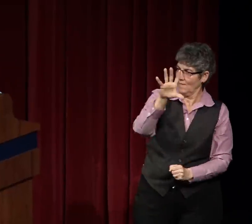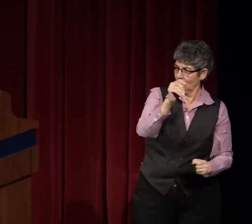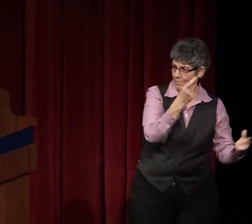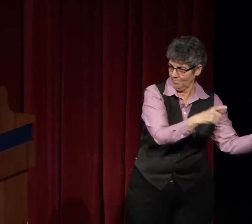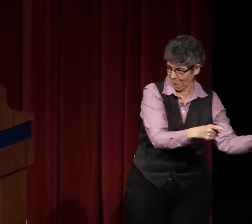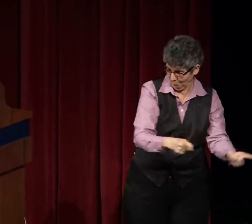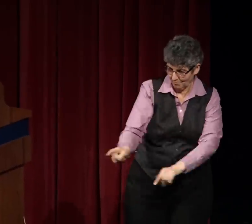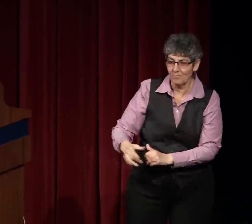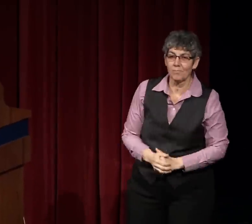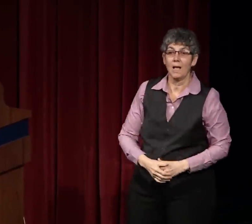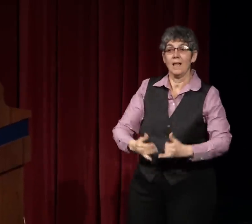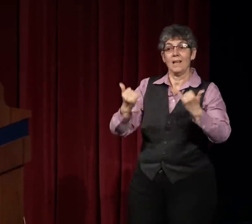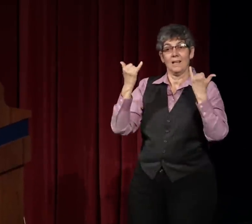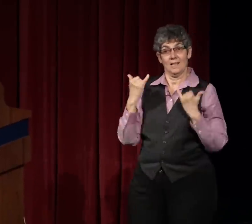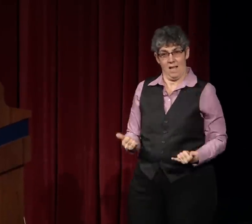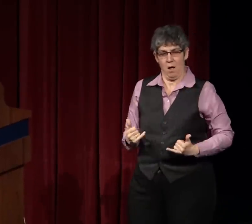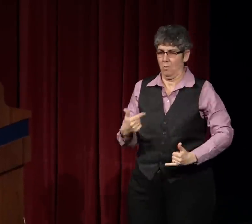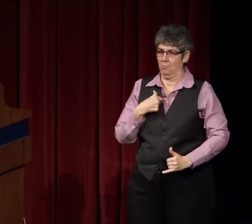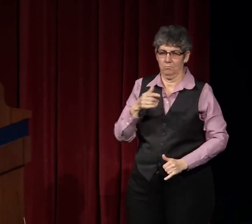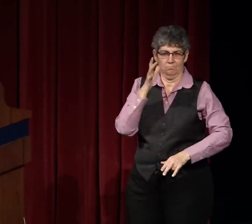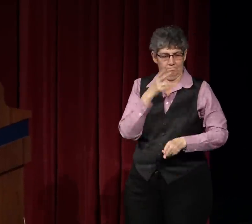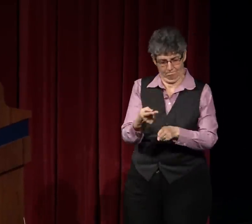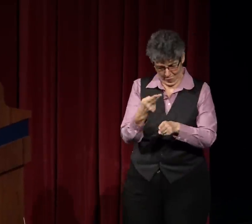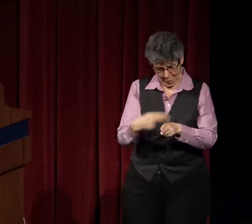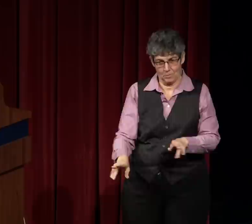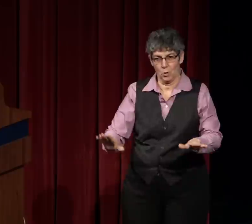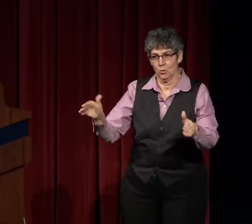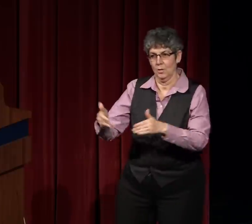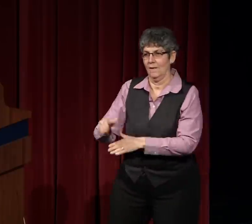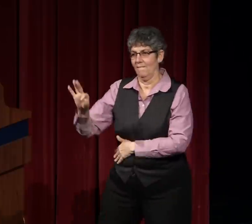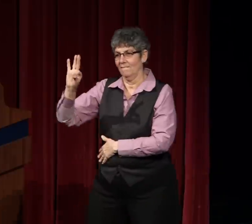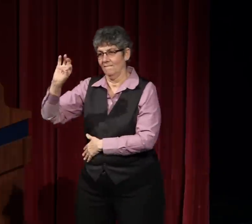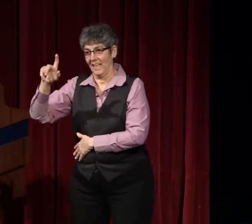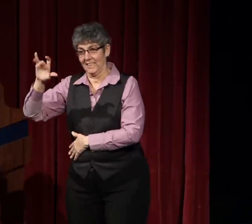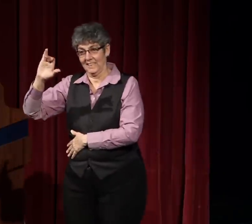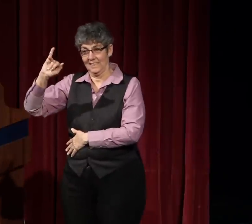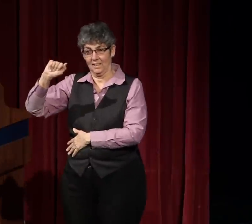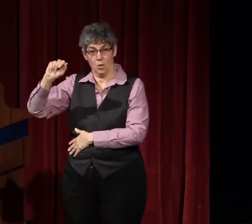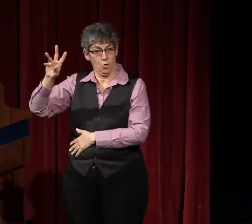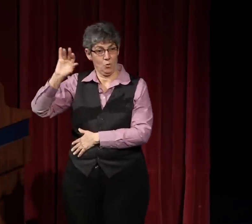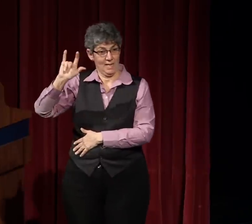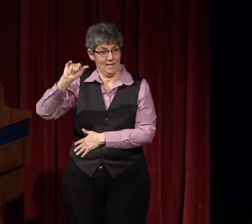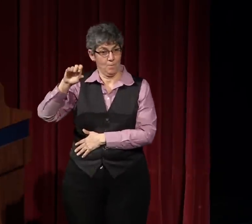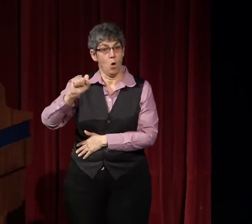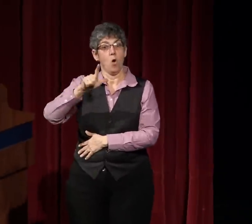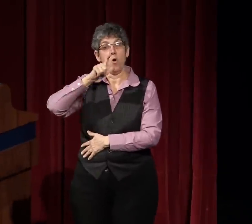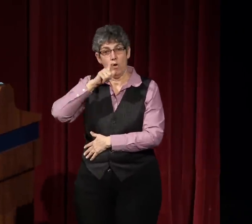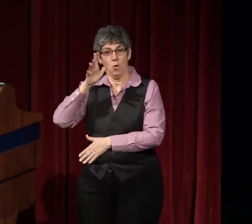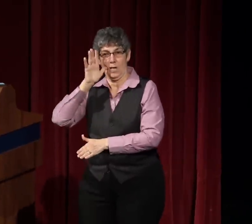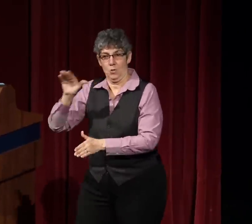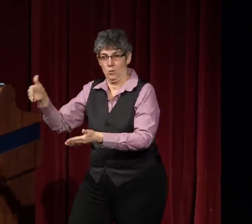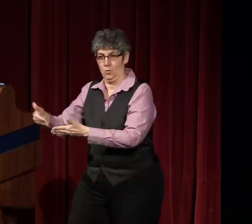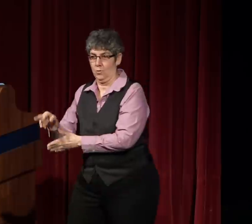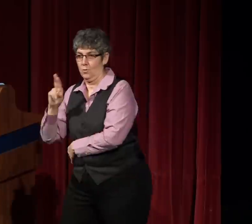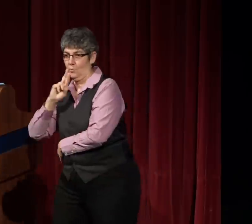and the Alumni Association of Gallaudet. I would like to briefly introduce Felicia Williams,